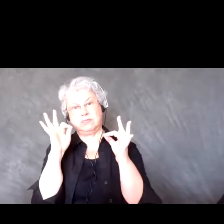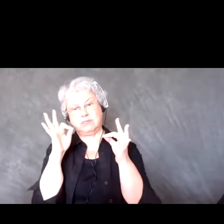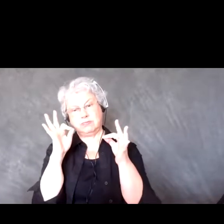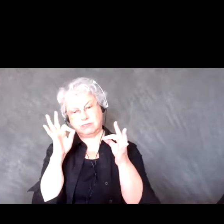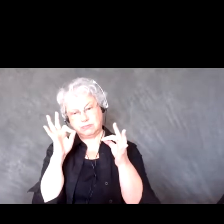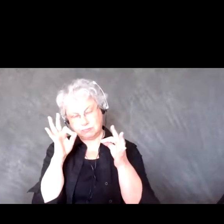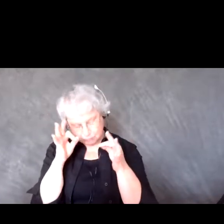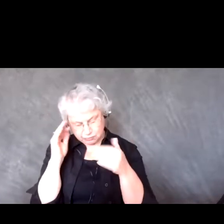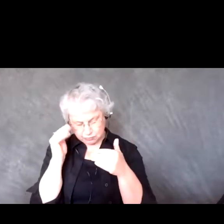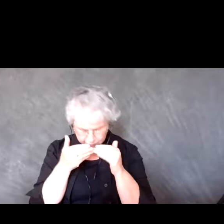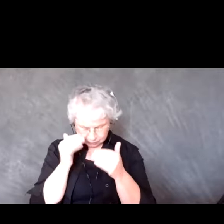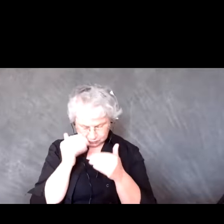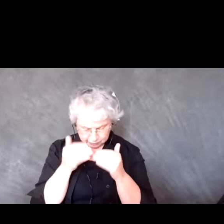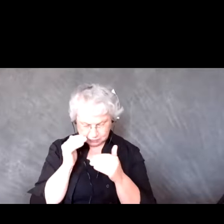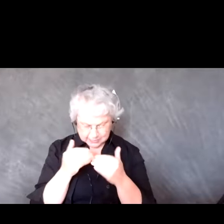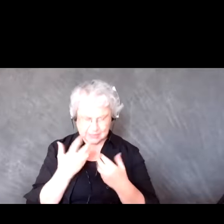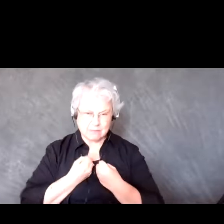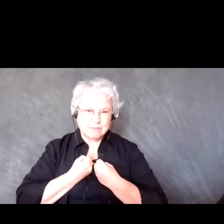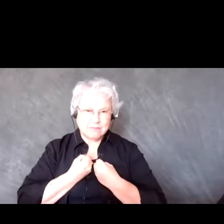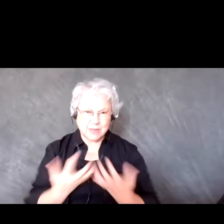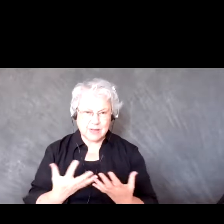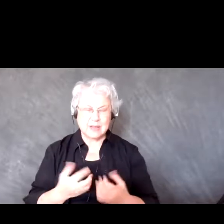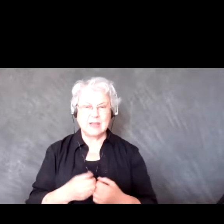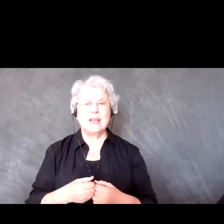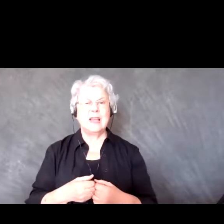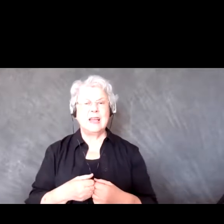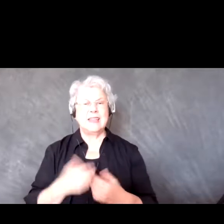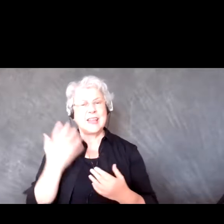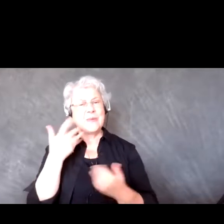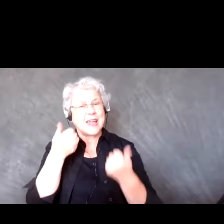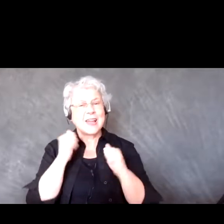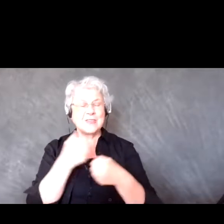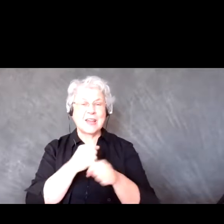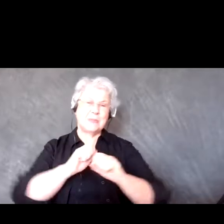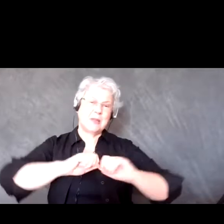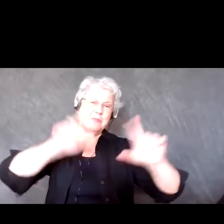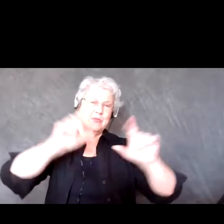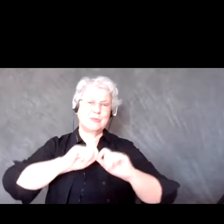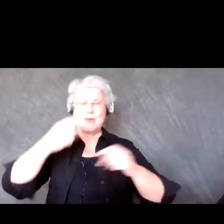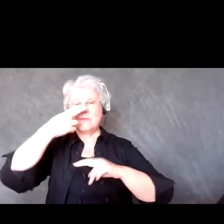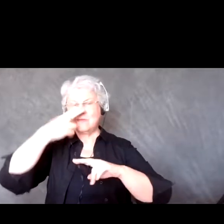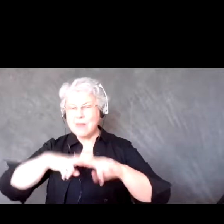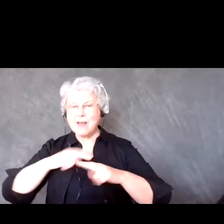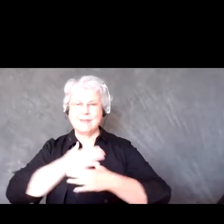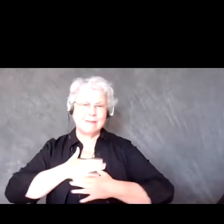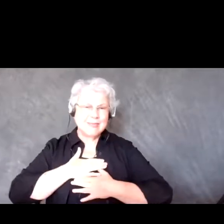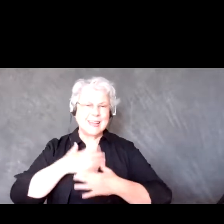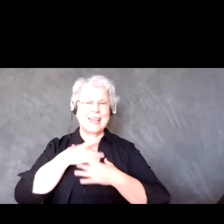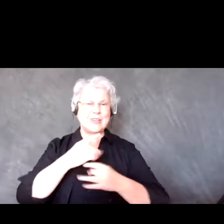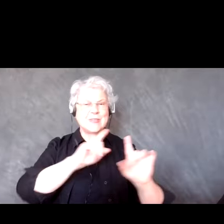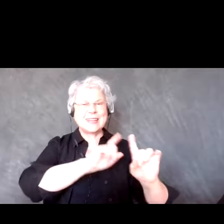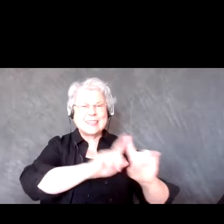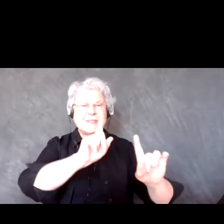That’s why I try to make them as engaging and as different as I can each time because it does get